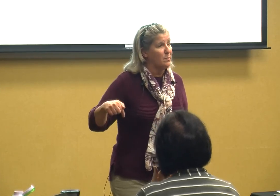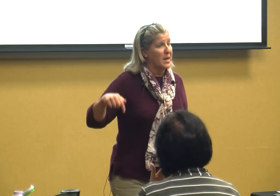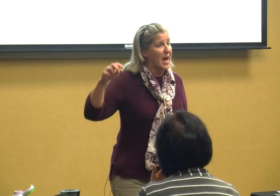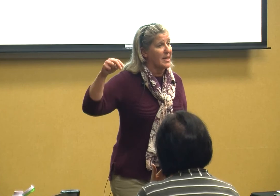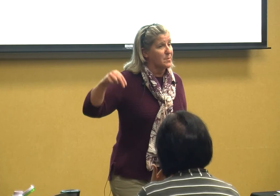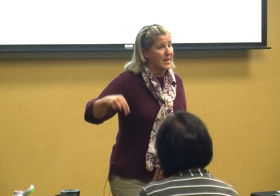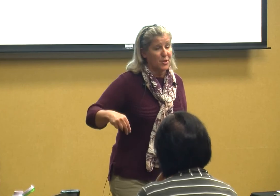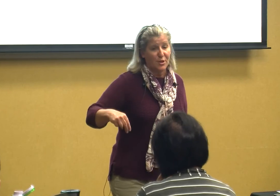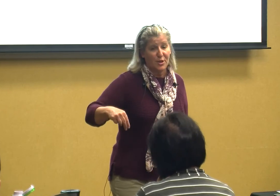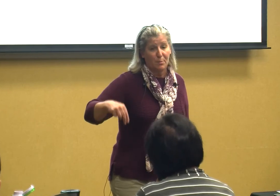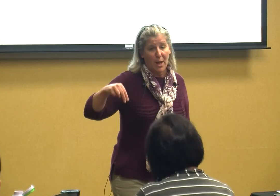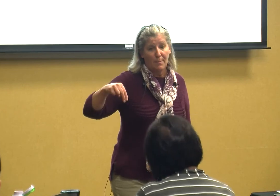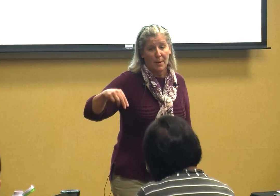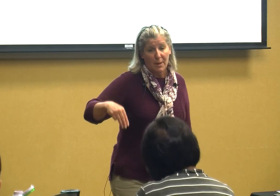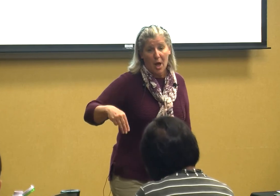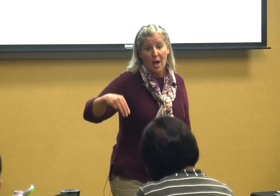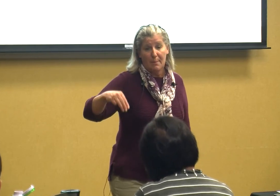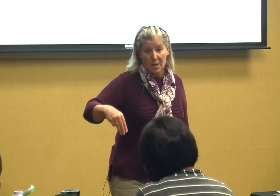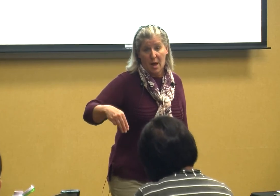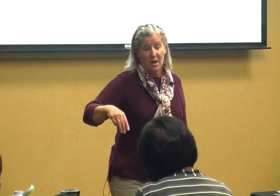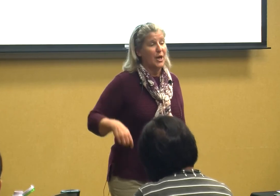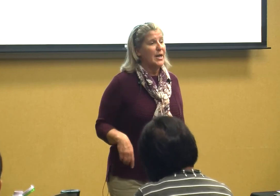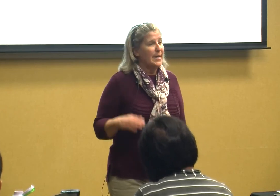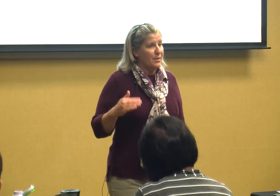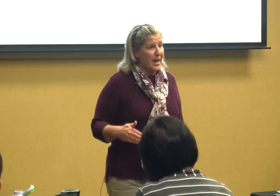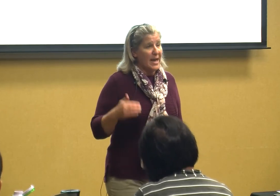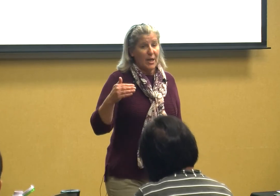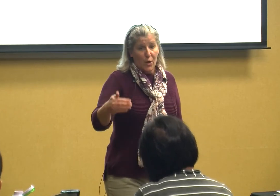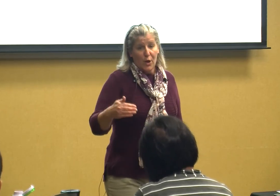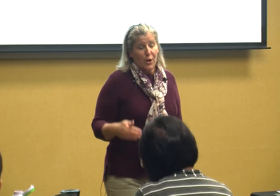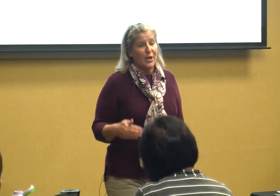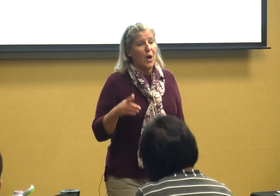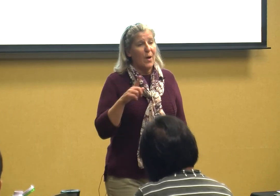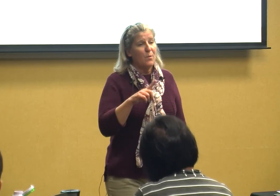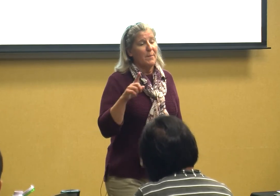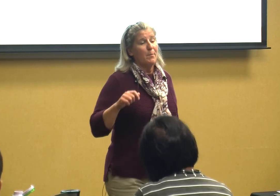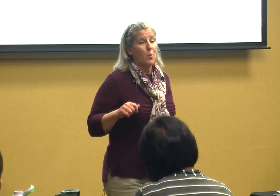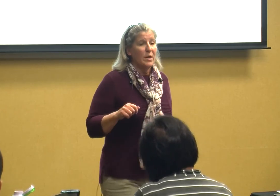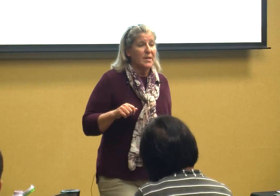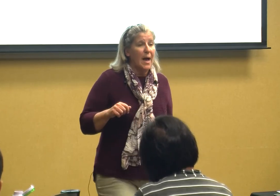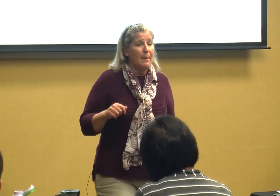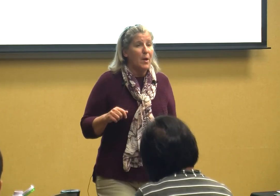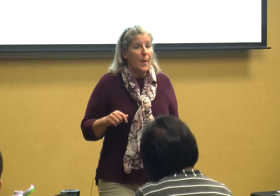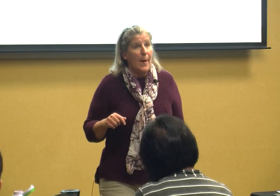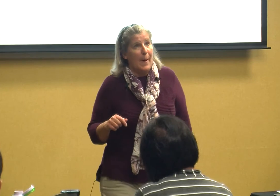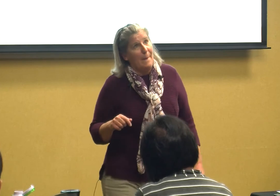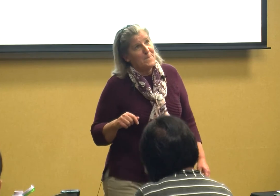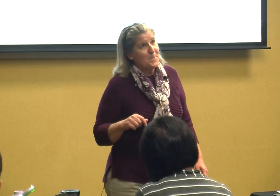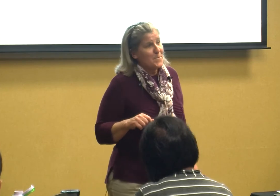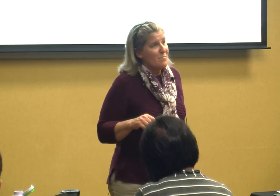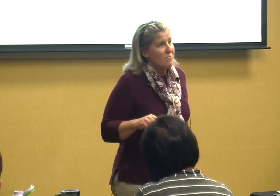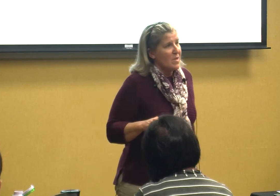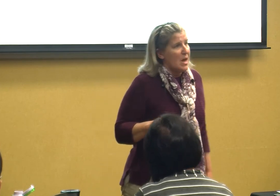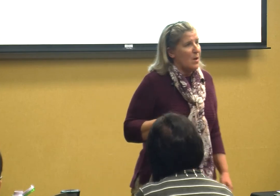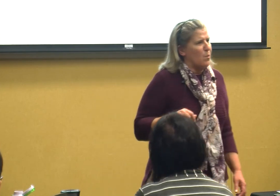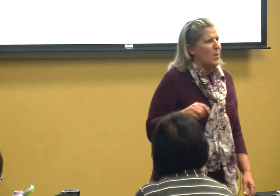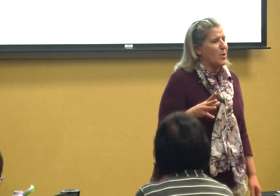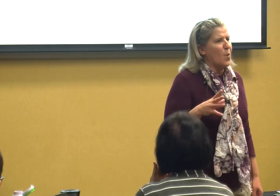me I expect you to do blah blah blah and blah then you know I remember one time we were going